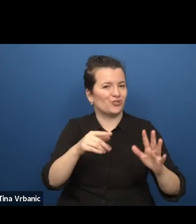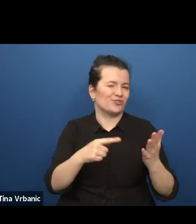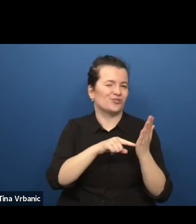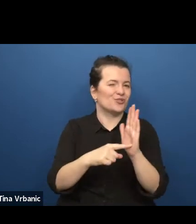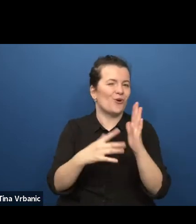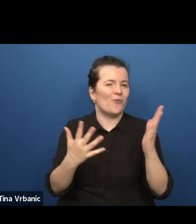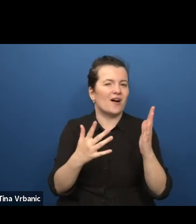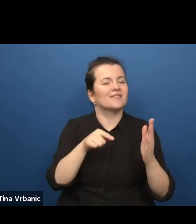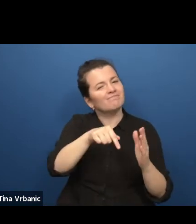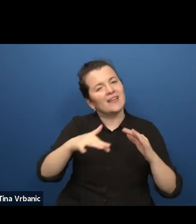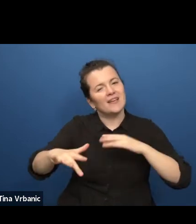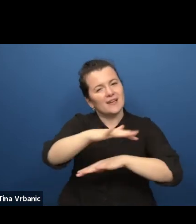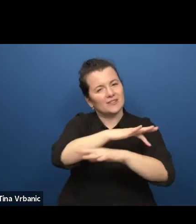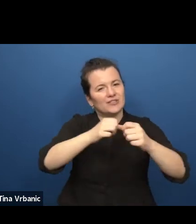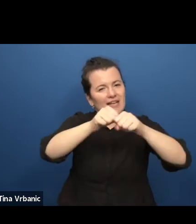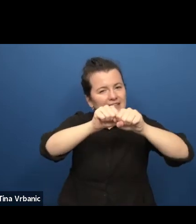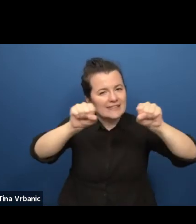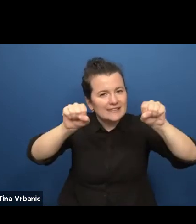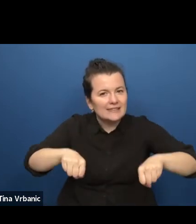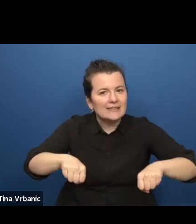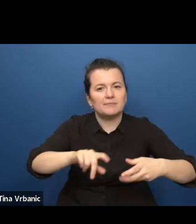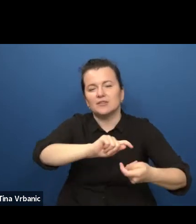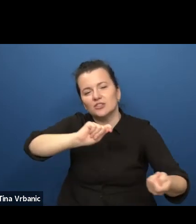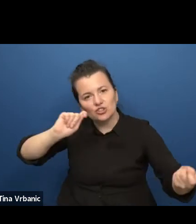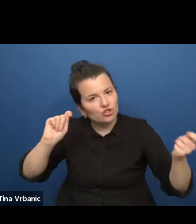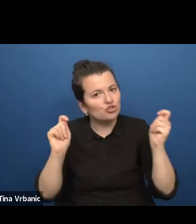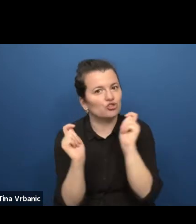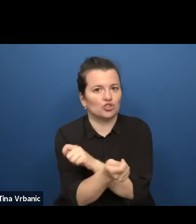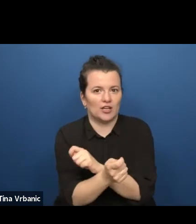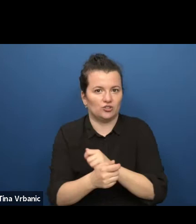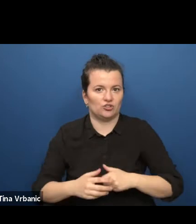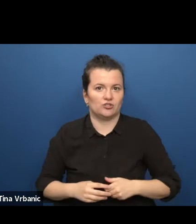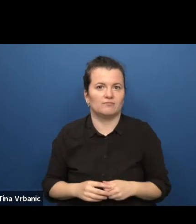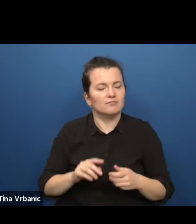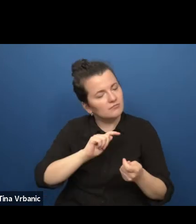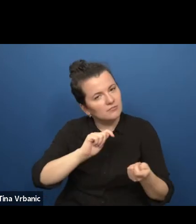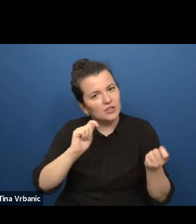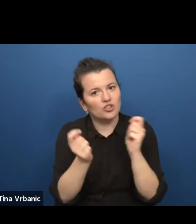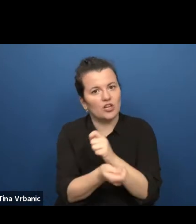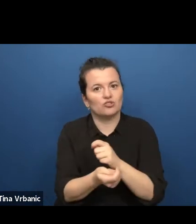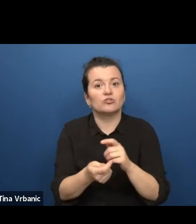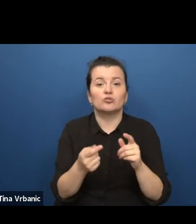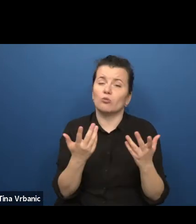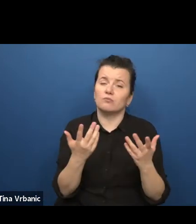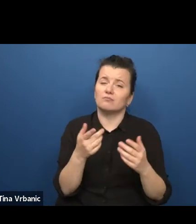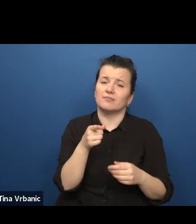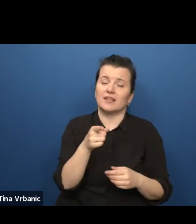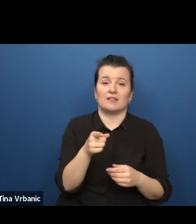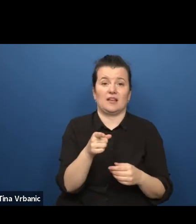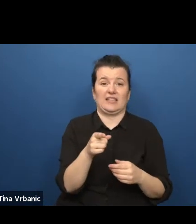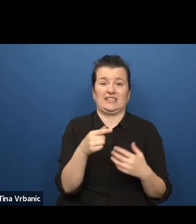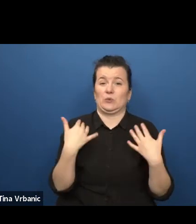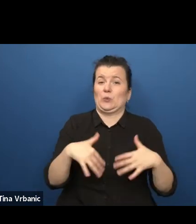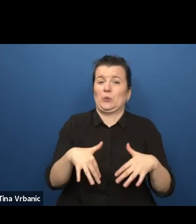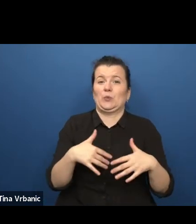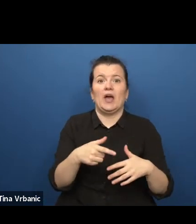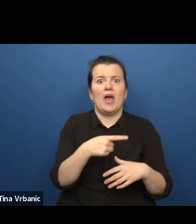which I do adhere to creates tension and discomfort. It's confronting to become aware and acknowledge